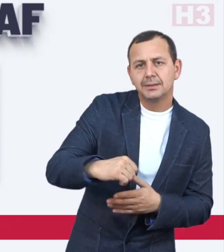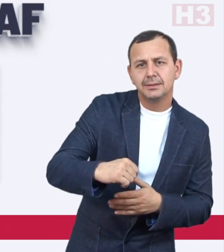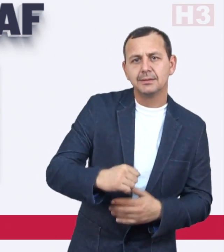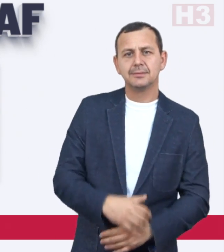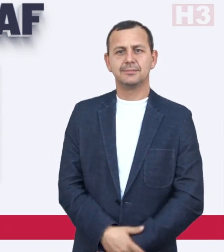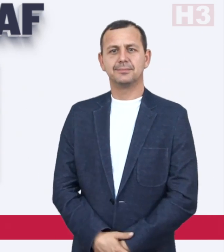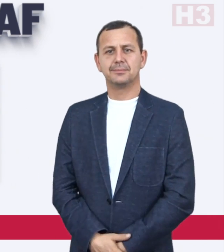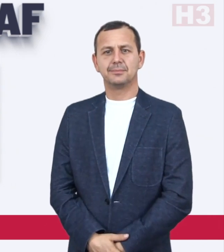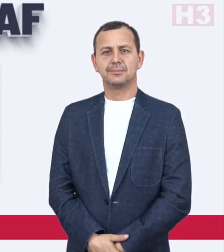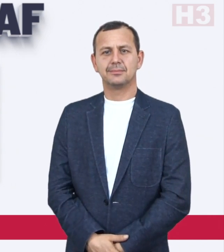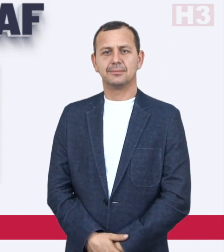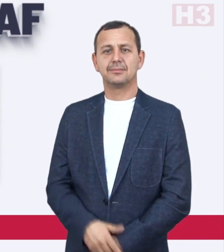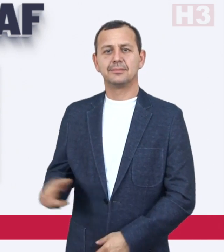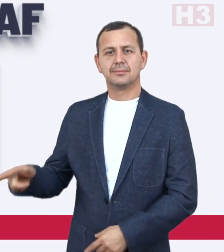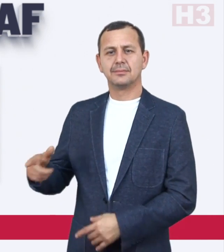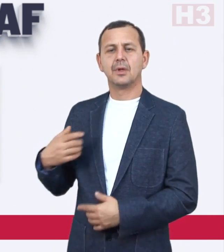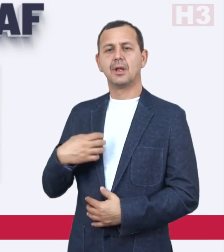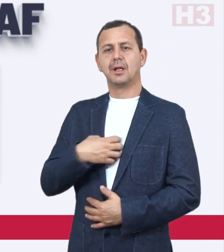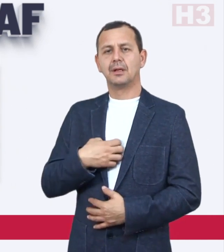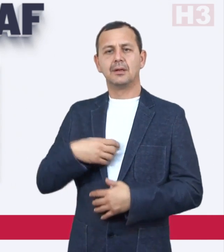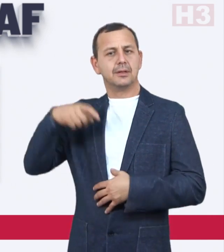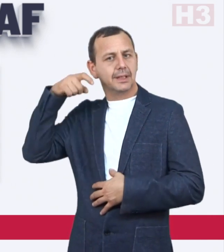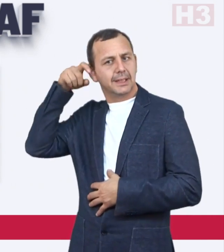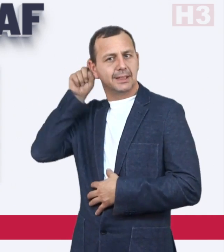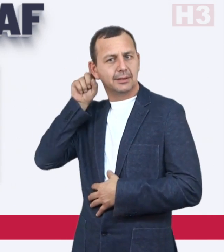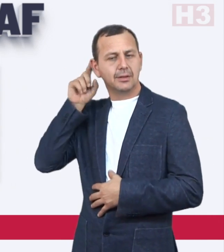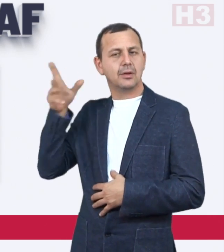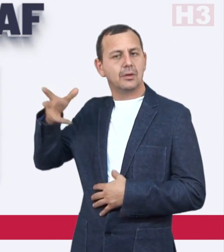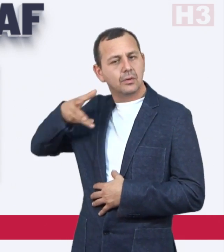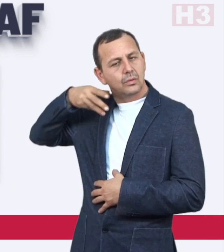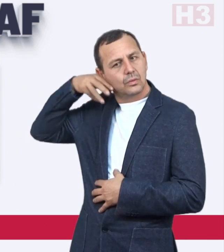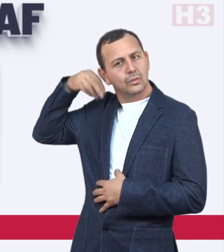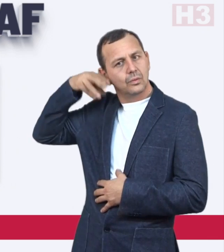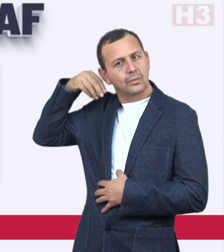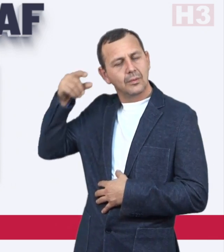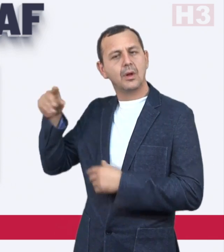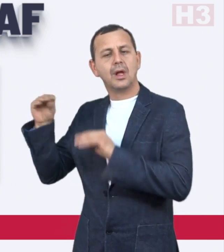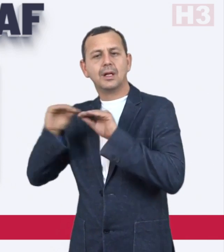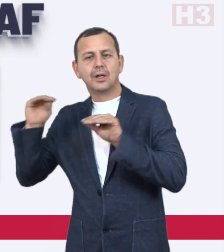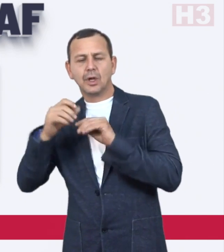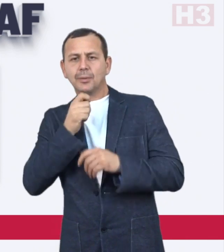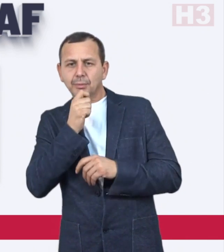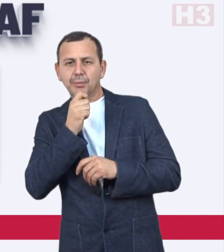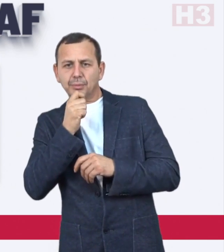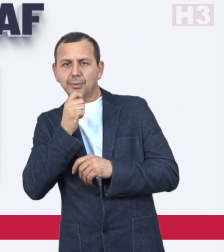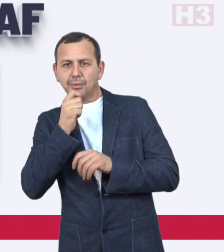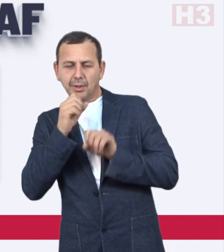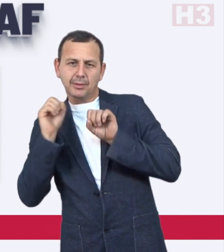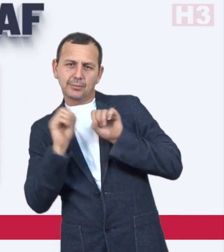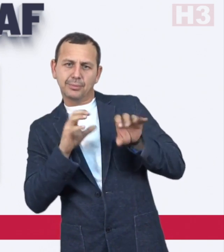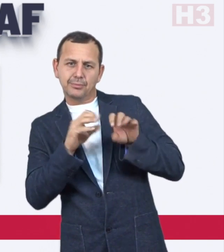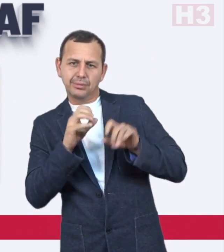ice rink. Frost wears a hearing aid with a FM system so he can hear his